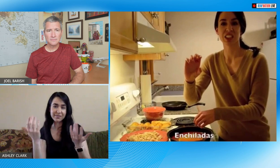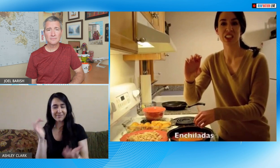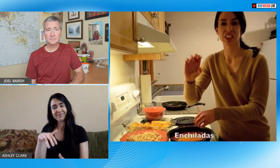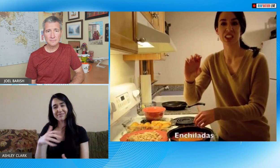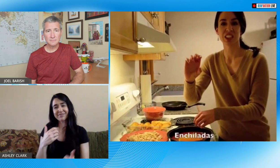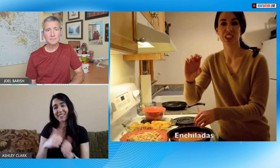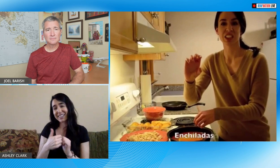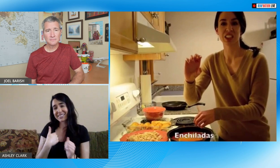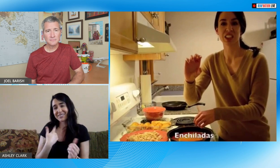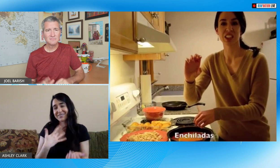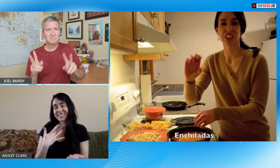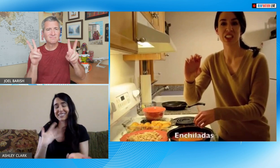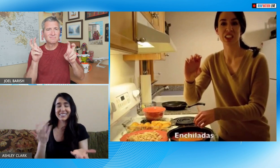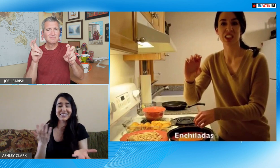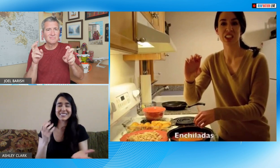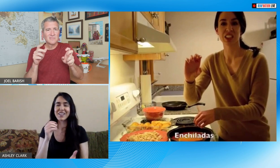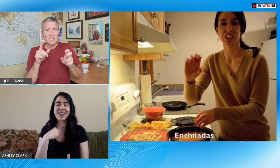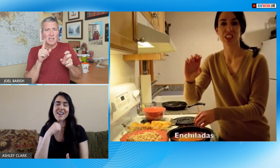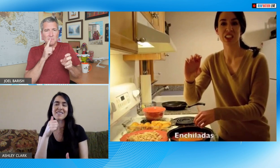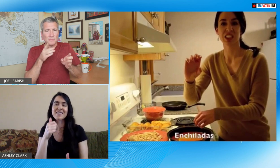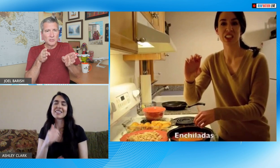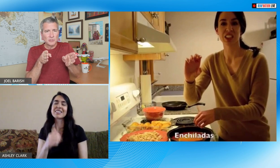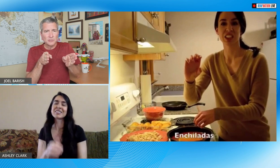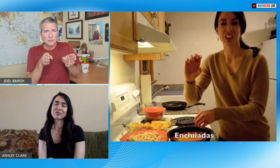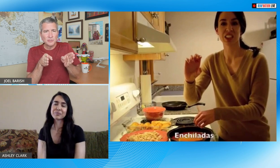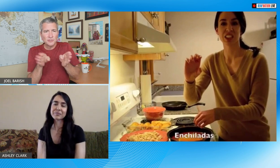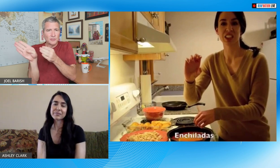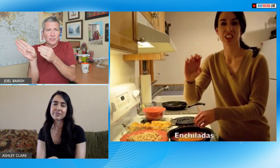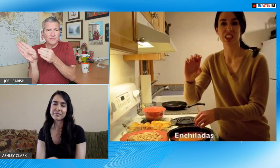don't want anyone else to hear me either so I keep my videos completely muted